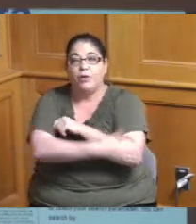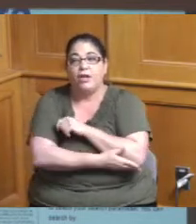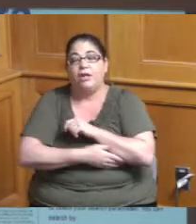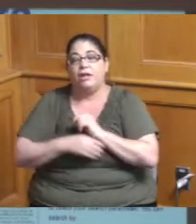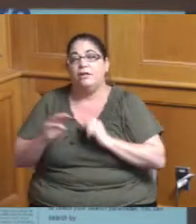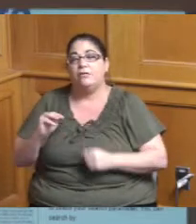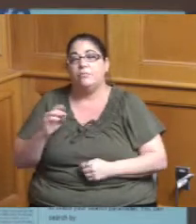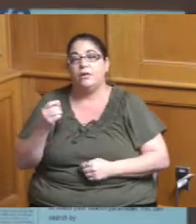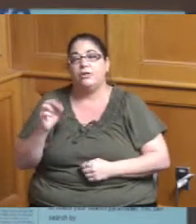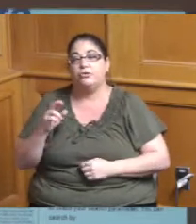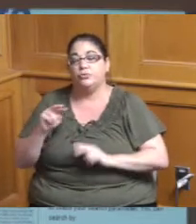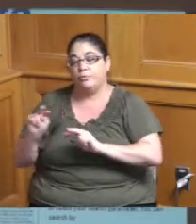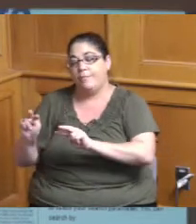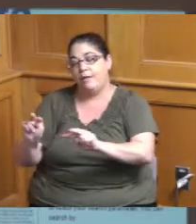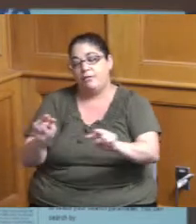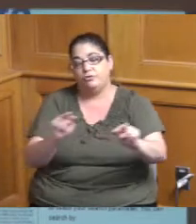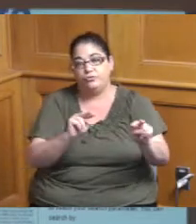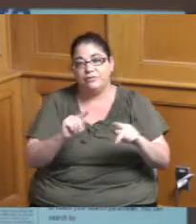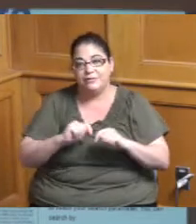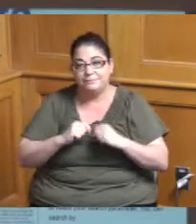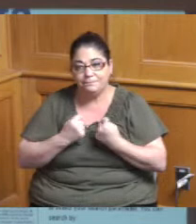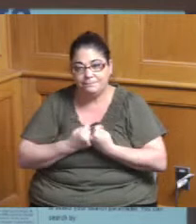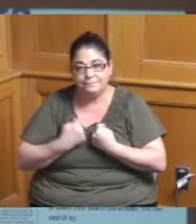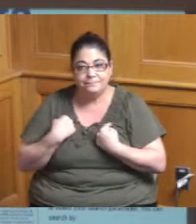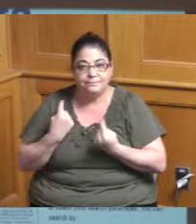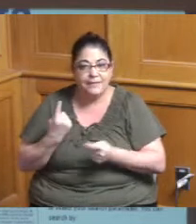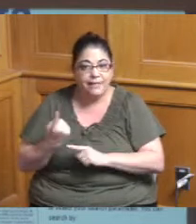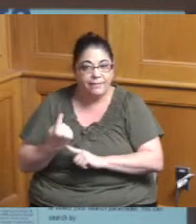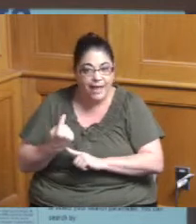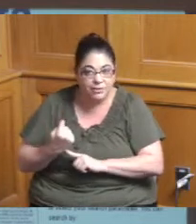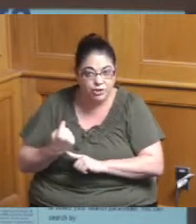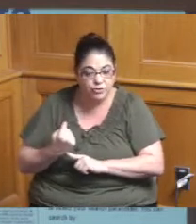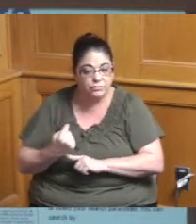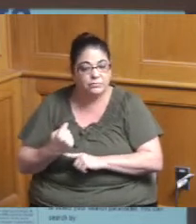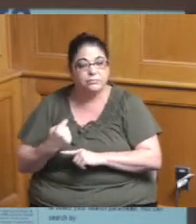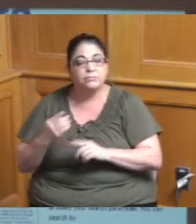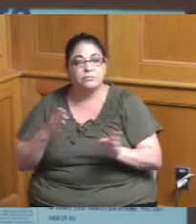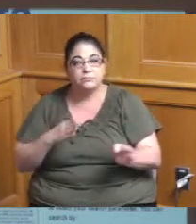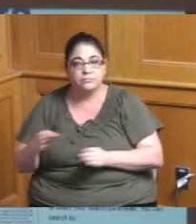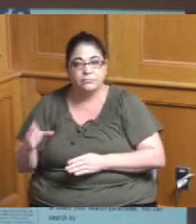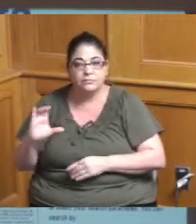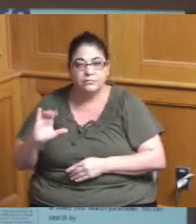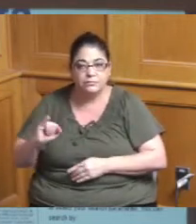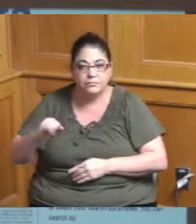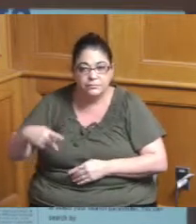over the last really since last year we've been preparing the capital program delivery report and